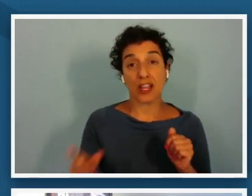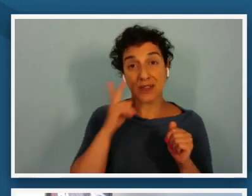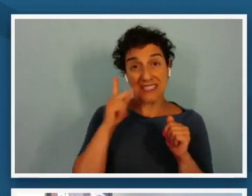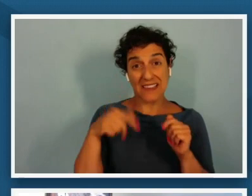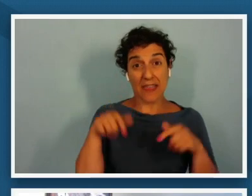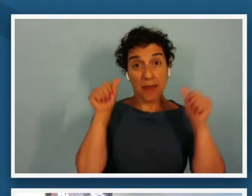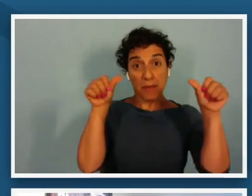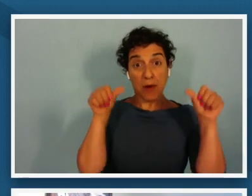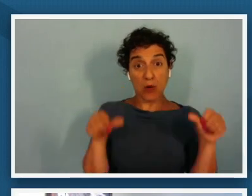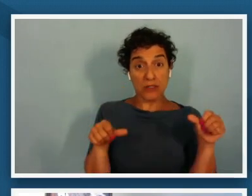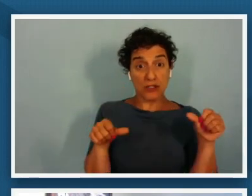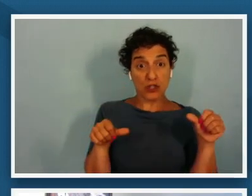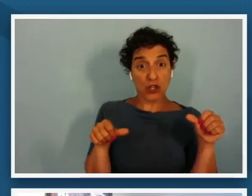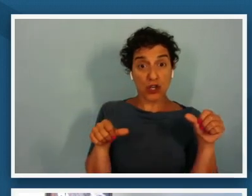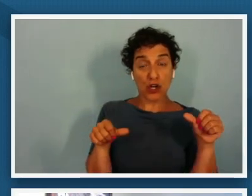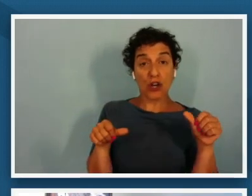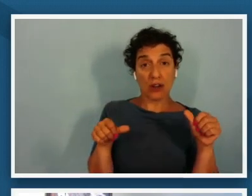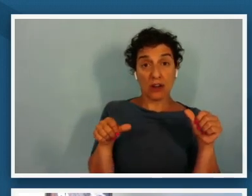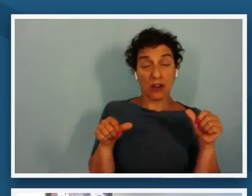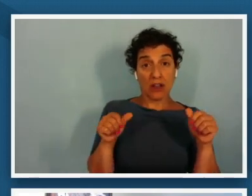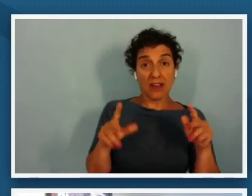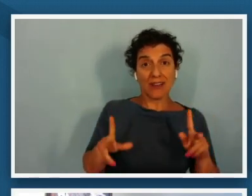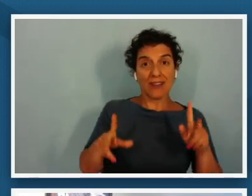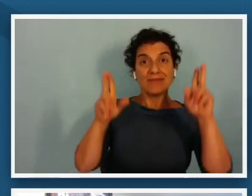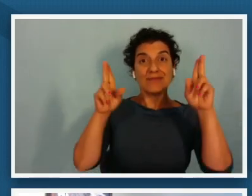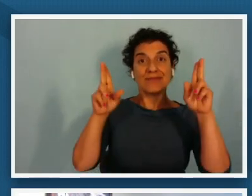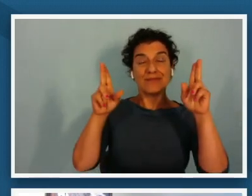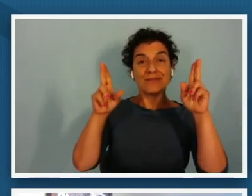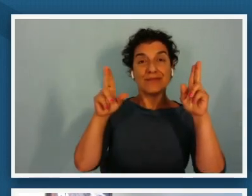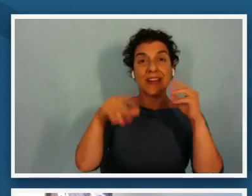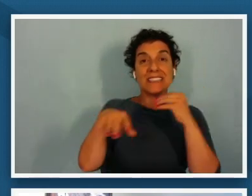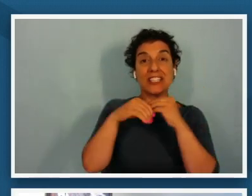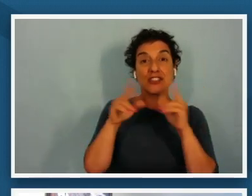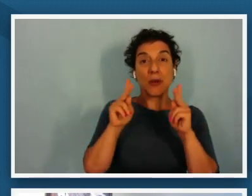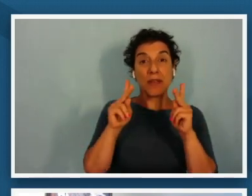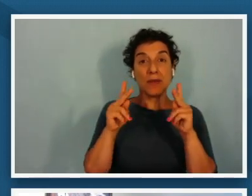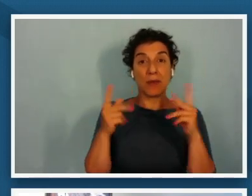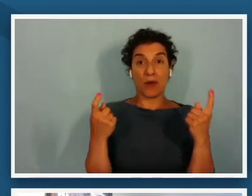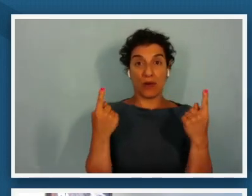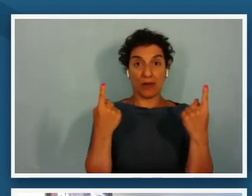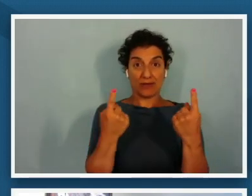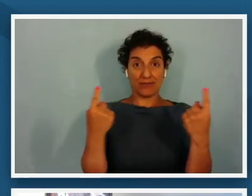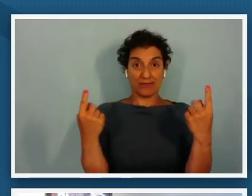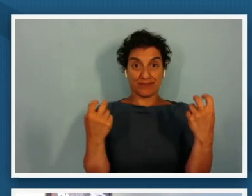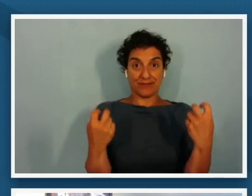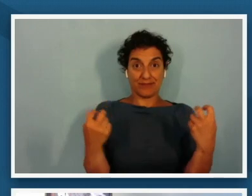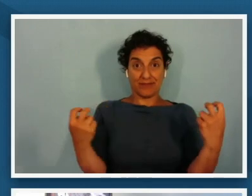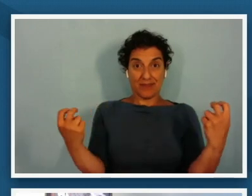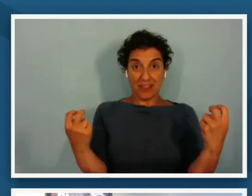um out of um out of the poster so it's